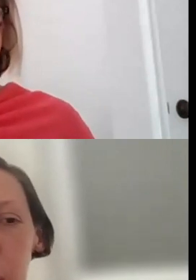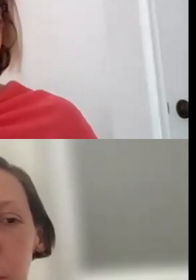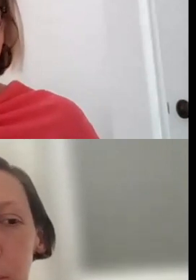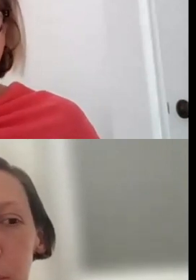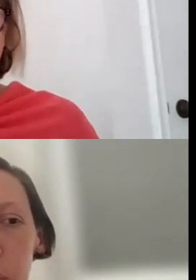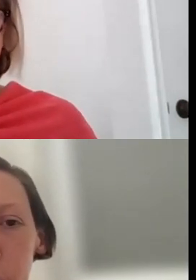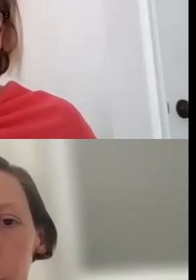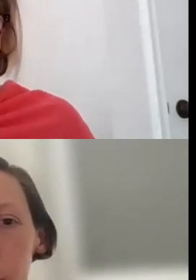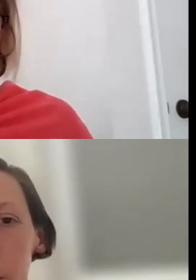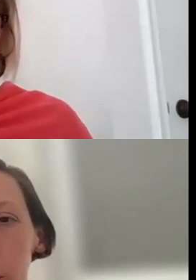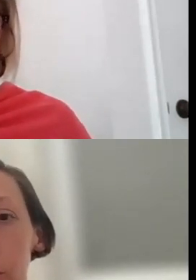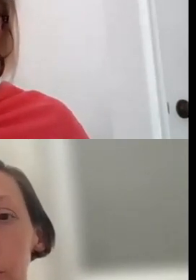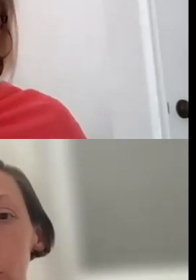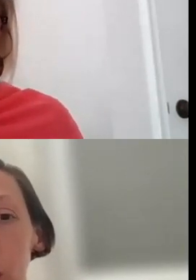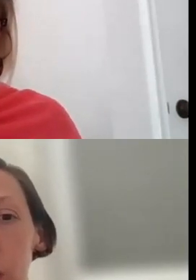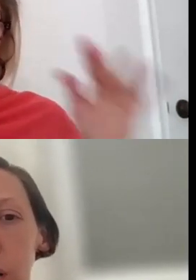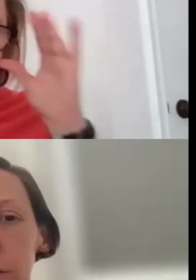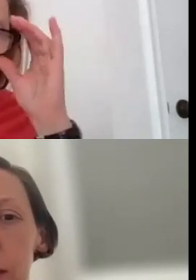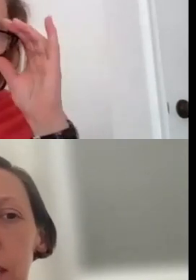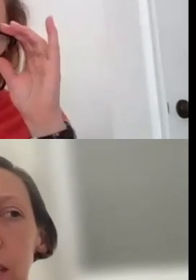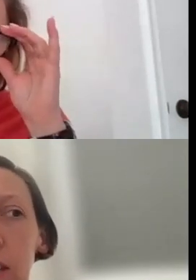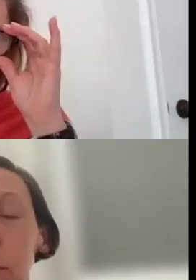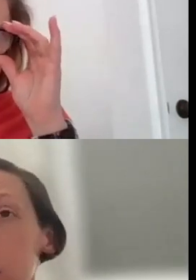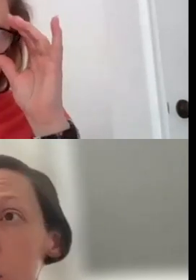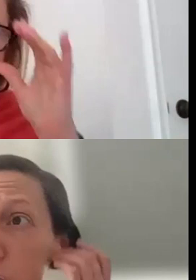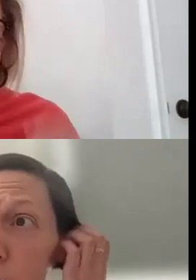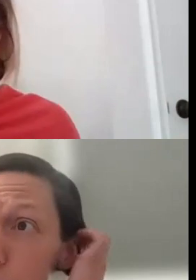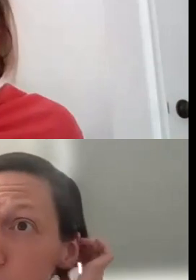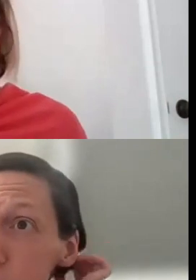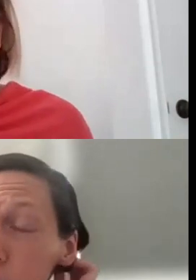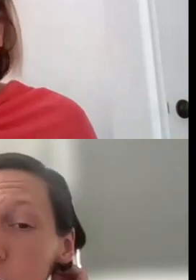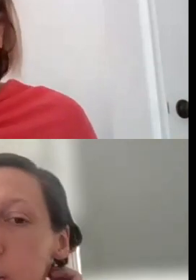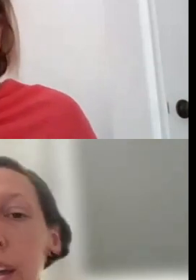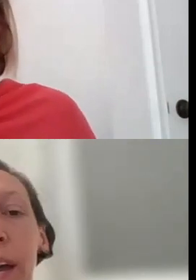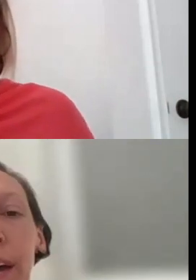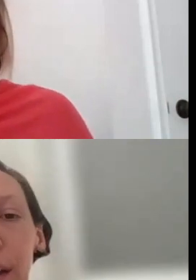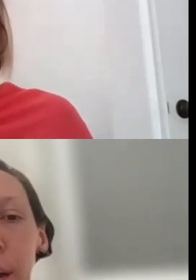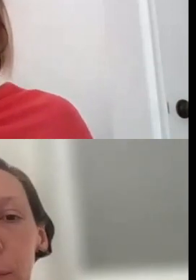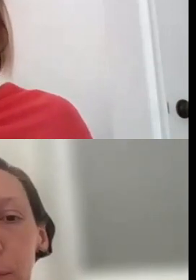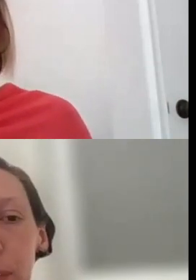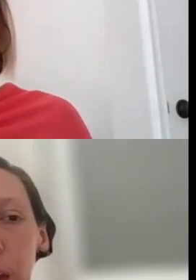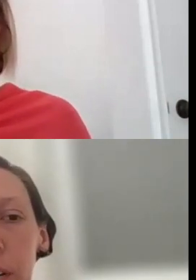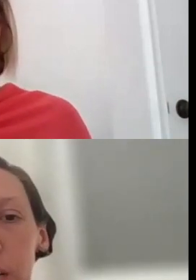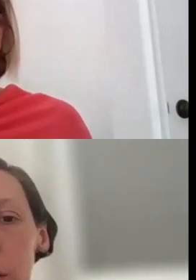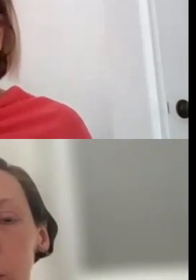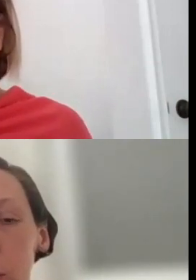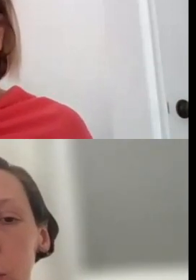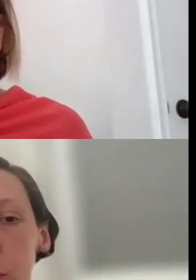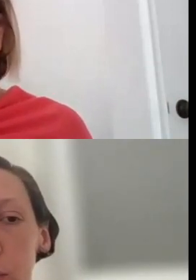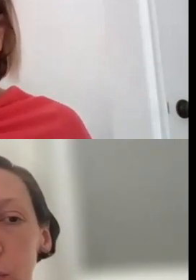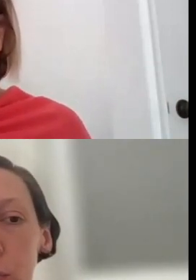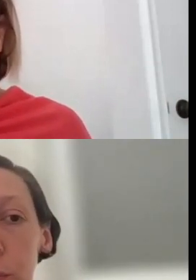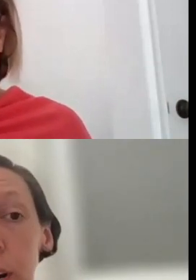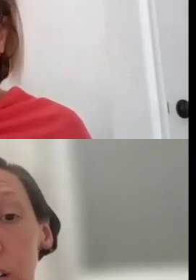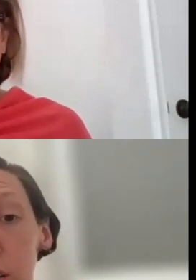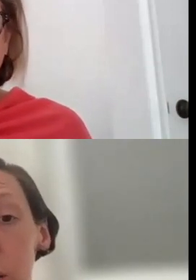SO, YOU KNOW, IF YOU ARE A FISCALLY SPONSORED ORGANIZATION, I WOULD ENCOURAGE YOU TO PARTNER